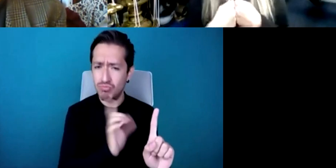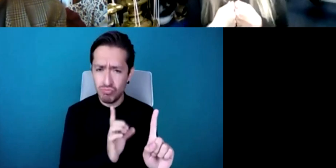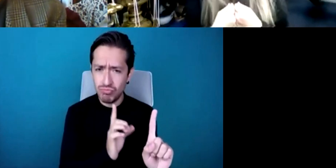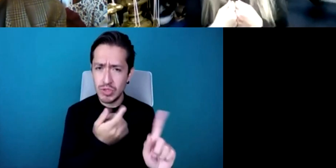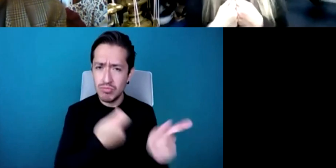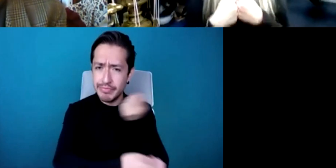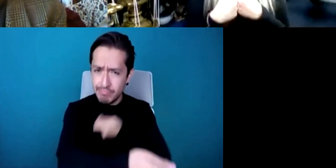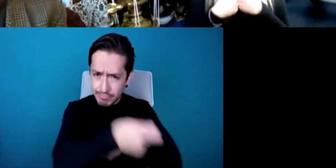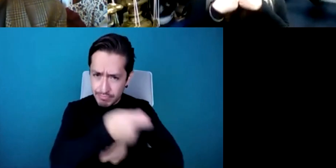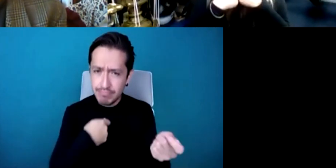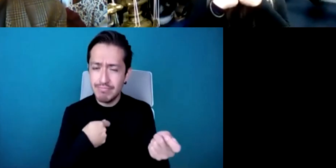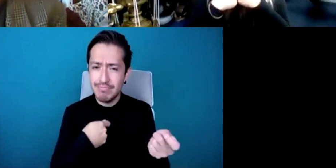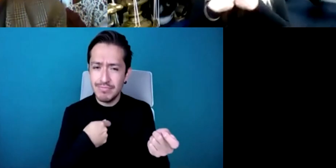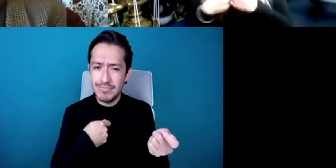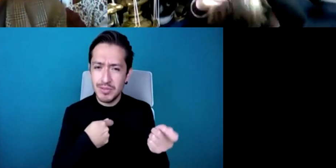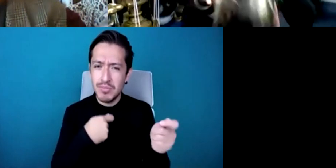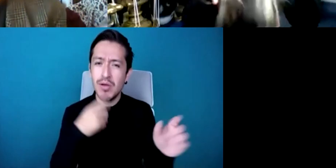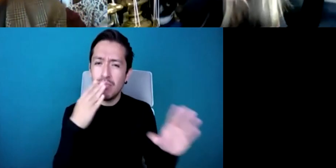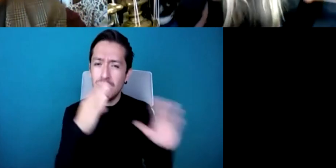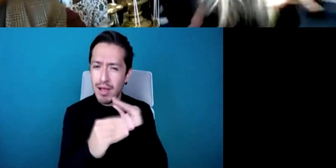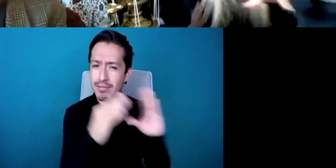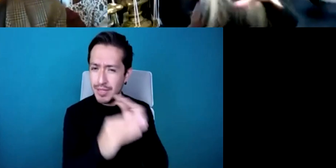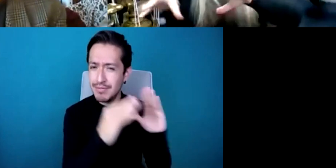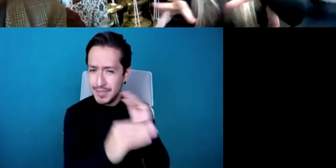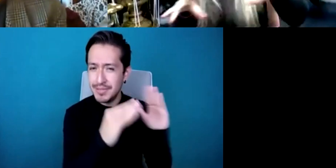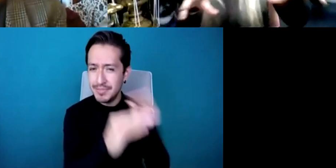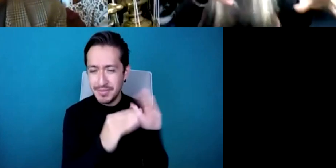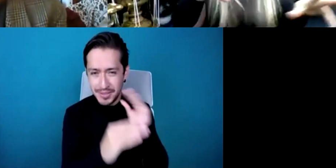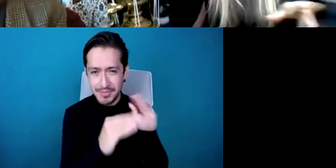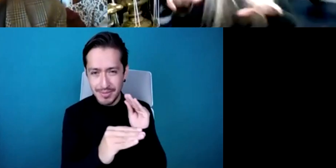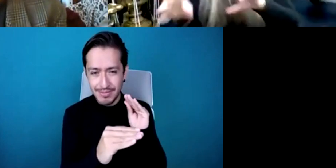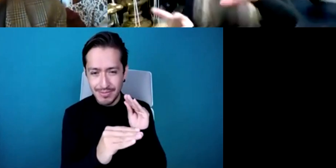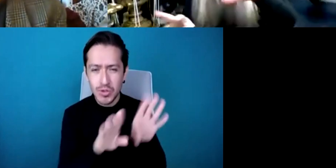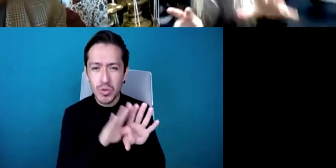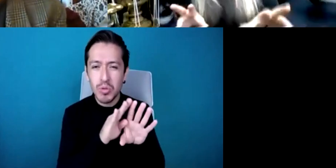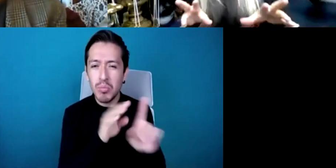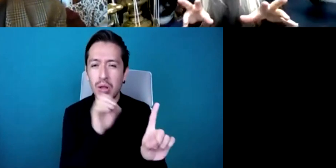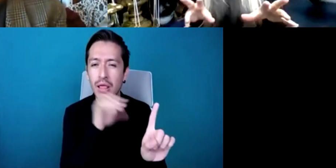someone i think it's about hold on a second you know what are we all experiencing here